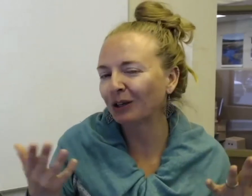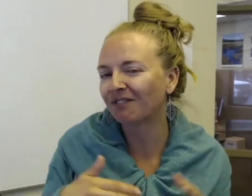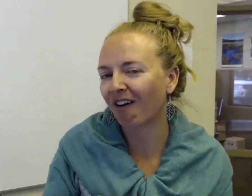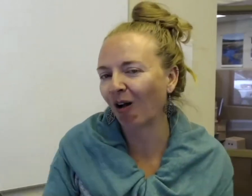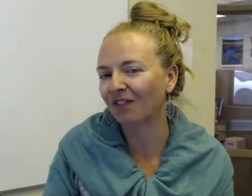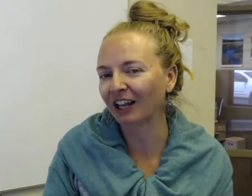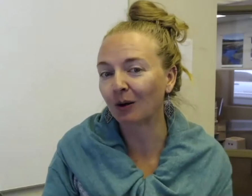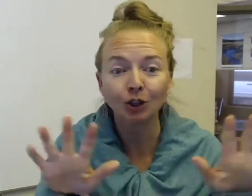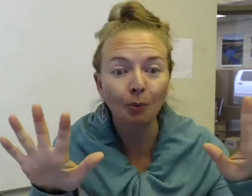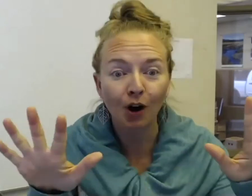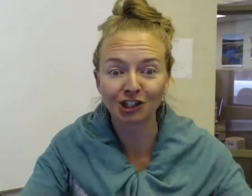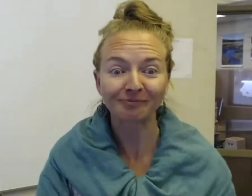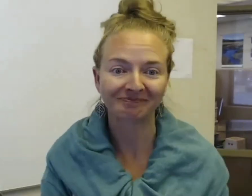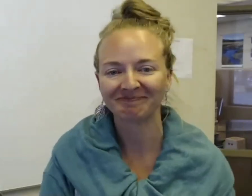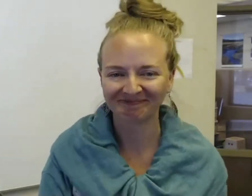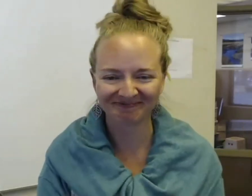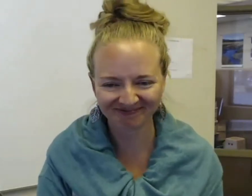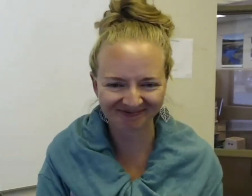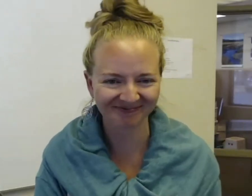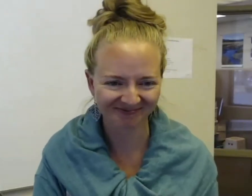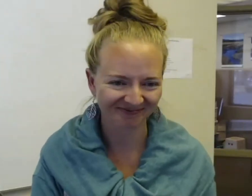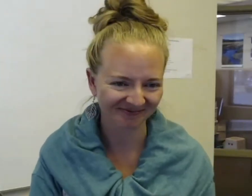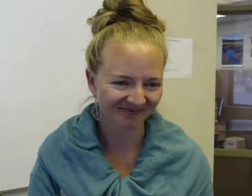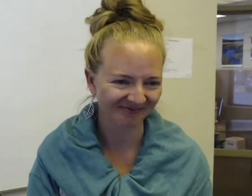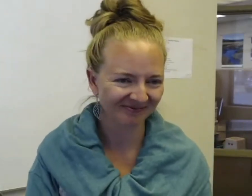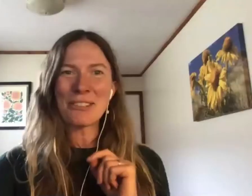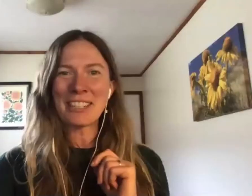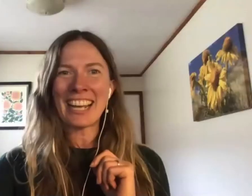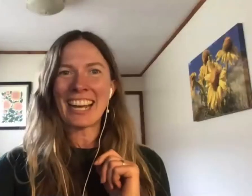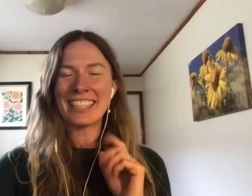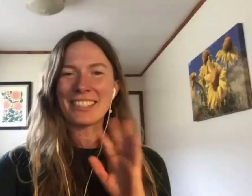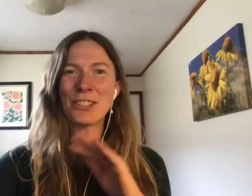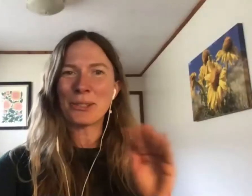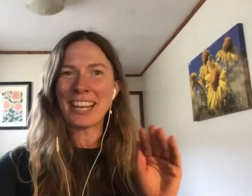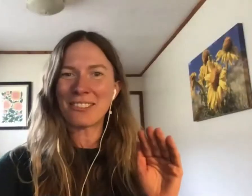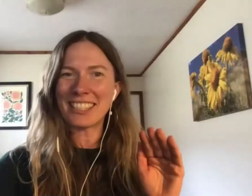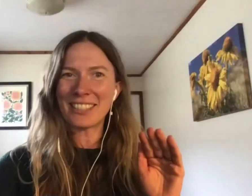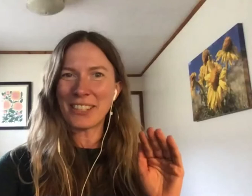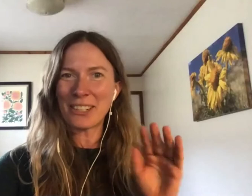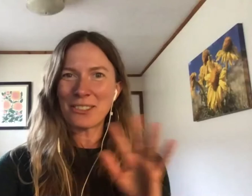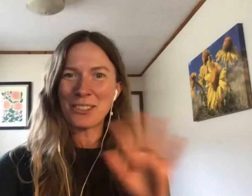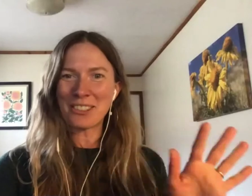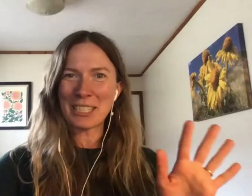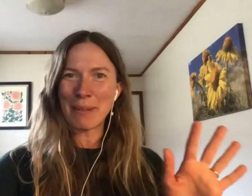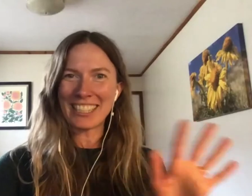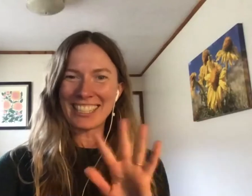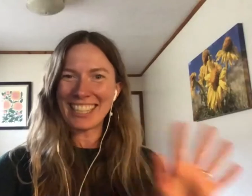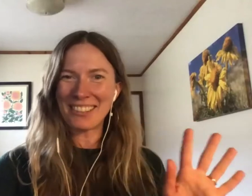can follow the video. No pressure! And I do want to add that there's no sound to this video, so don't expect any sound for